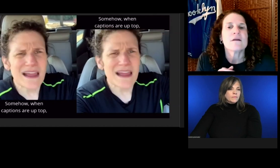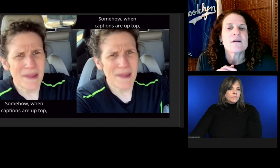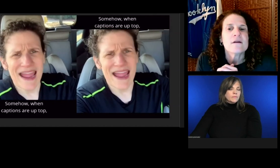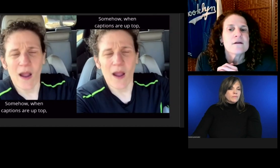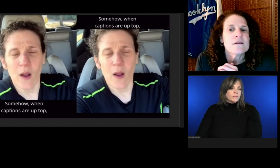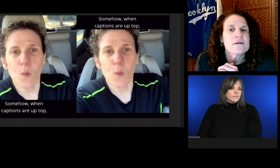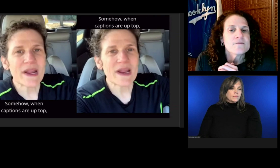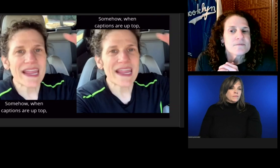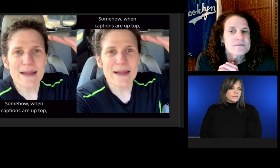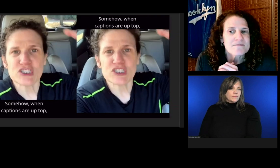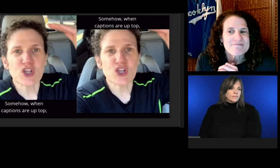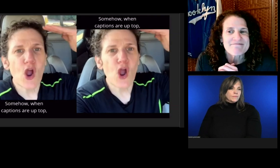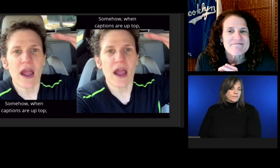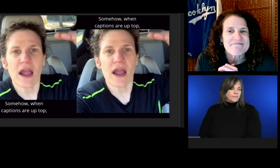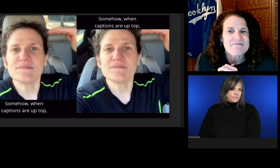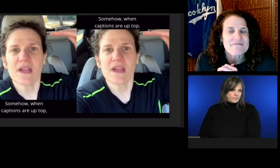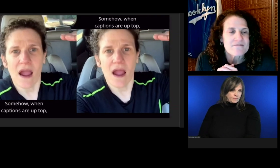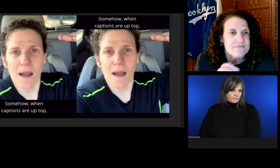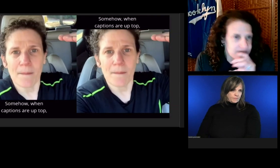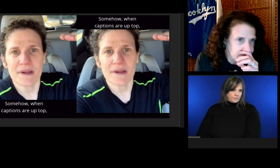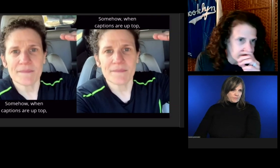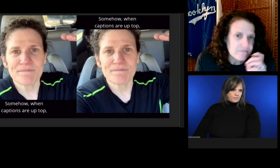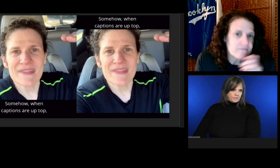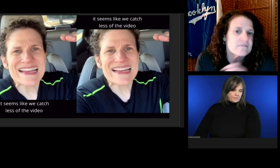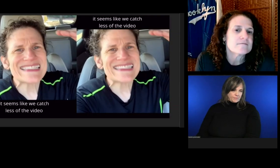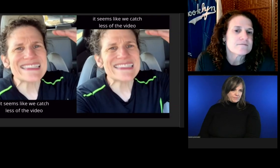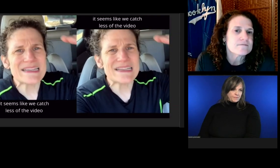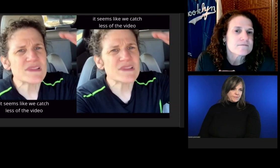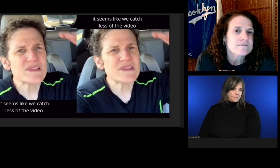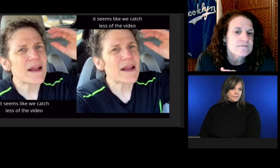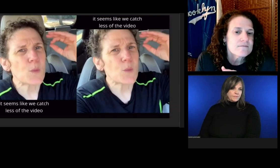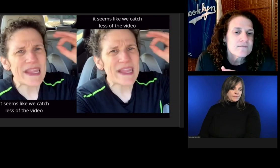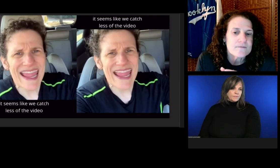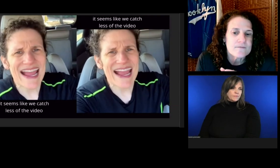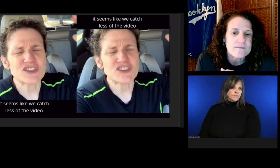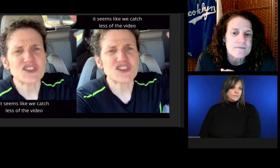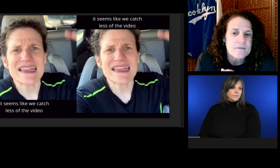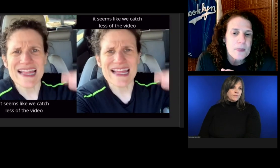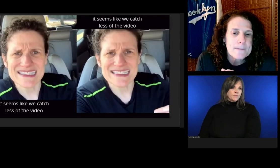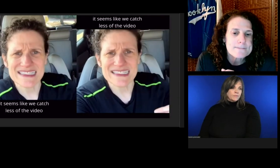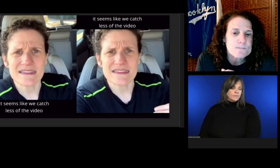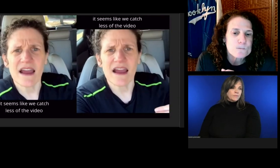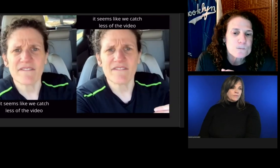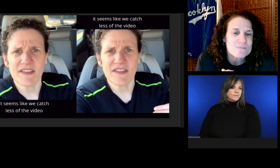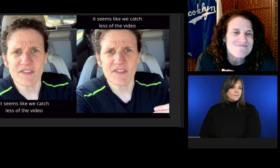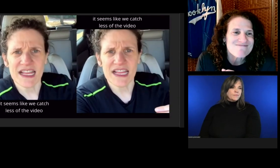Somehow, when captions are up top, it seems like we catch less of the video.